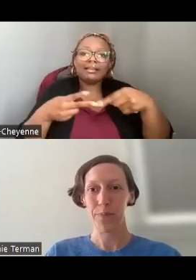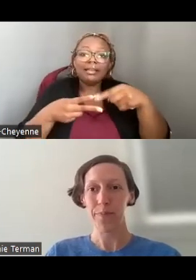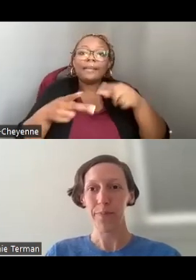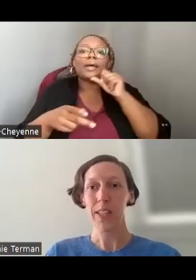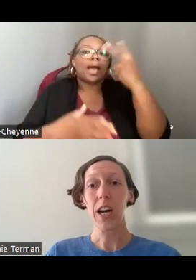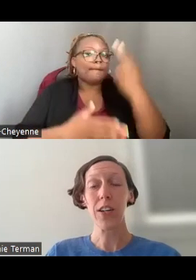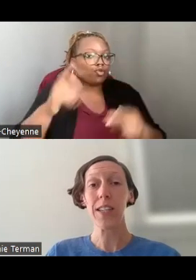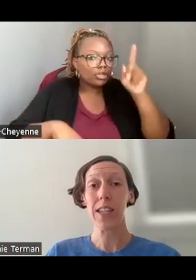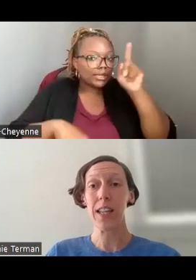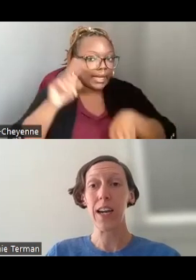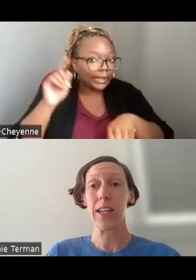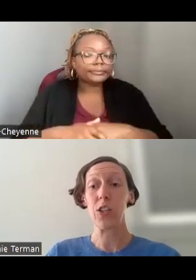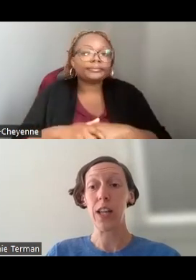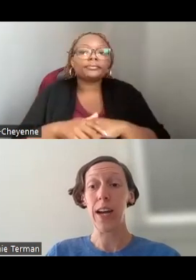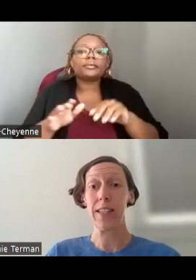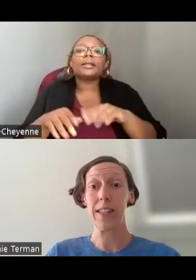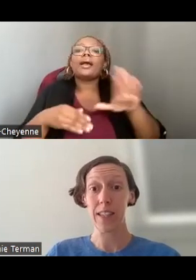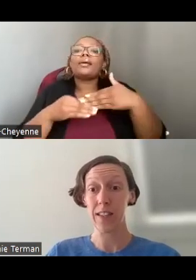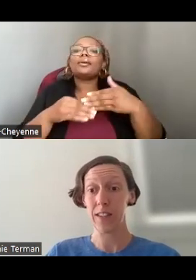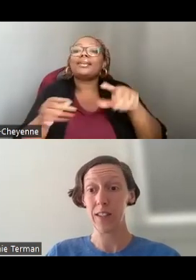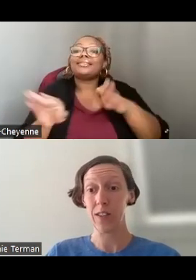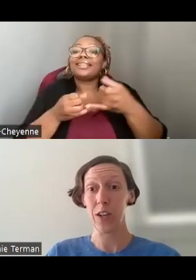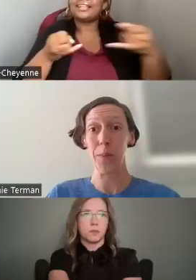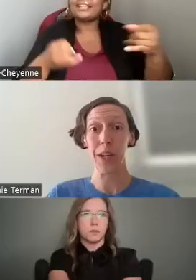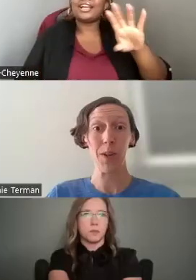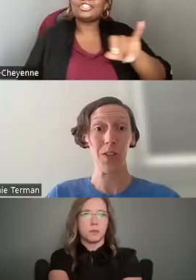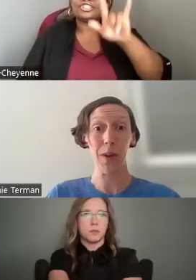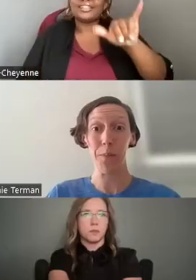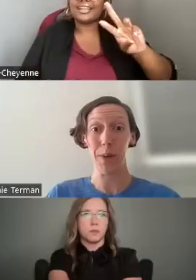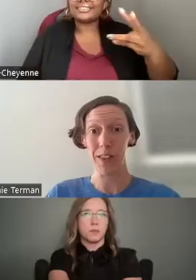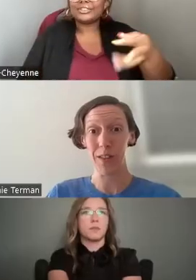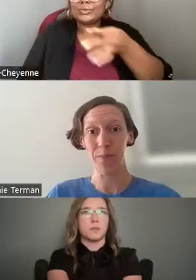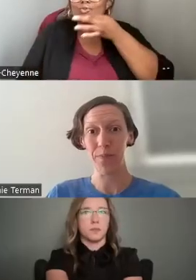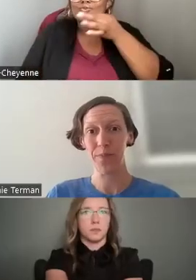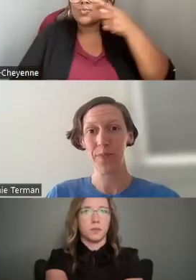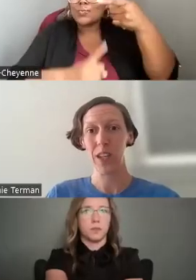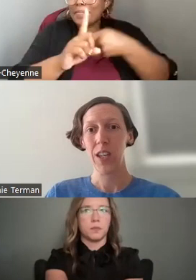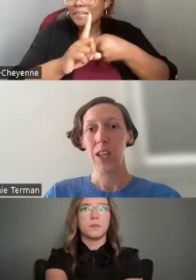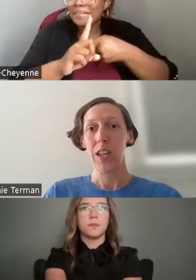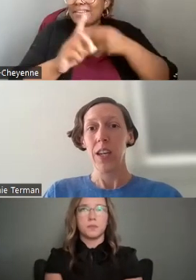OUR NEXT DEADLINE IS JULY 6TH, SO COMING UP IN JUST ABOUT A MONTH.